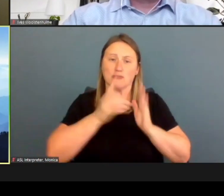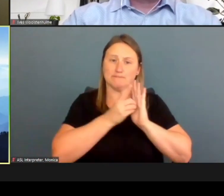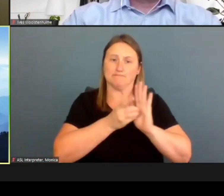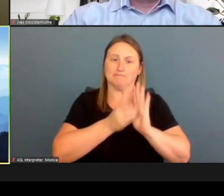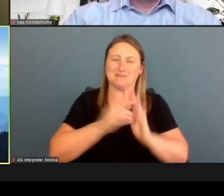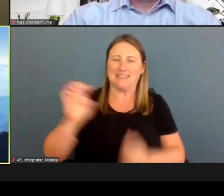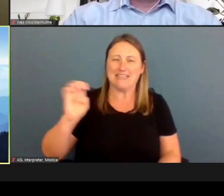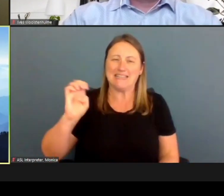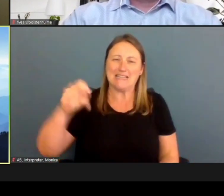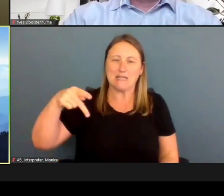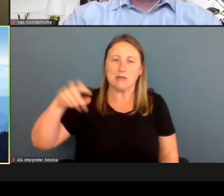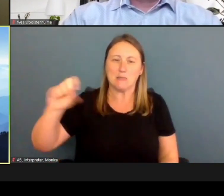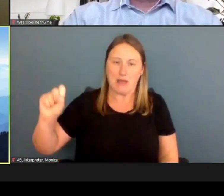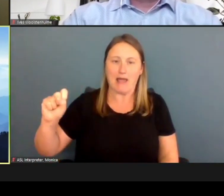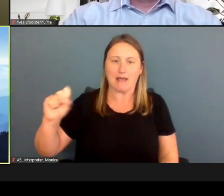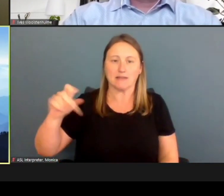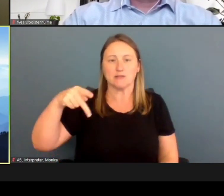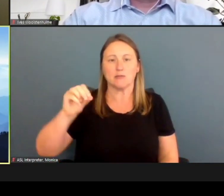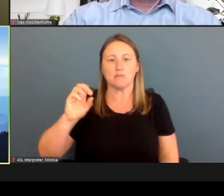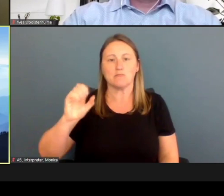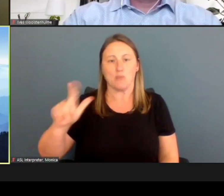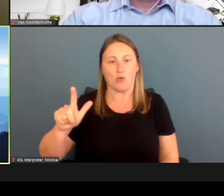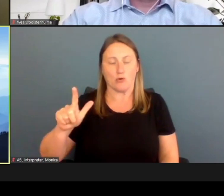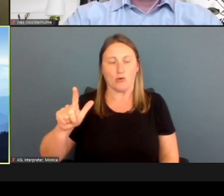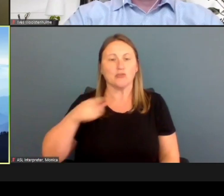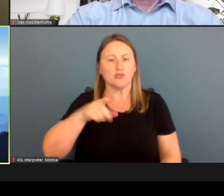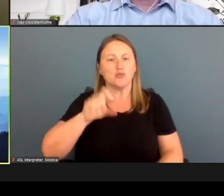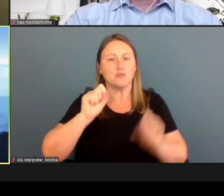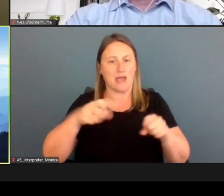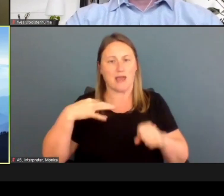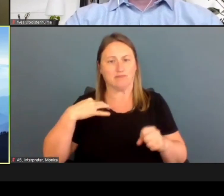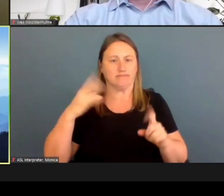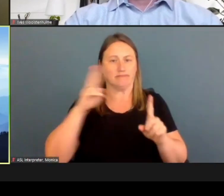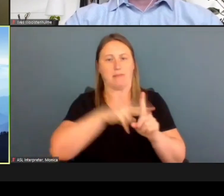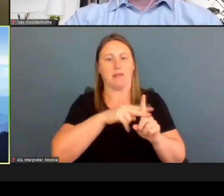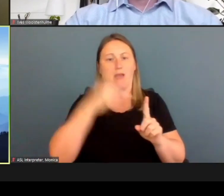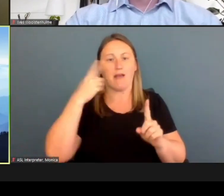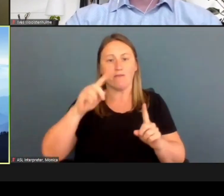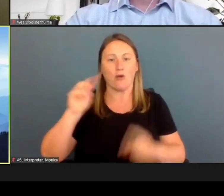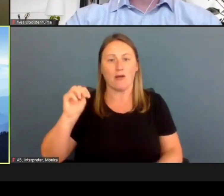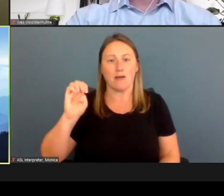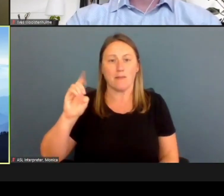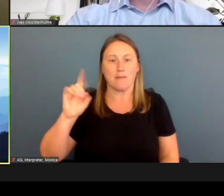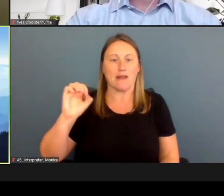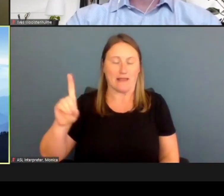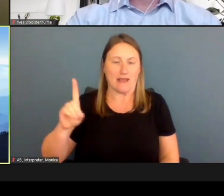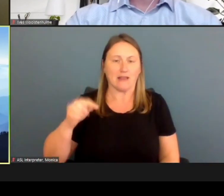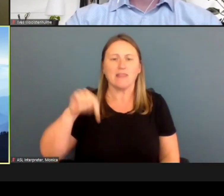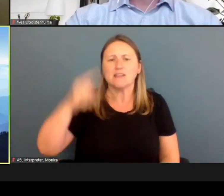where individuals can apply for Medicaid. This demonstration is meant to help you understand